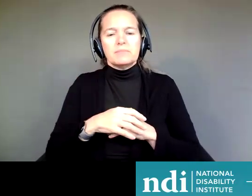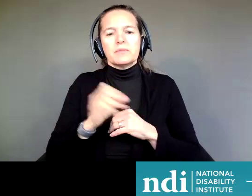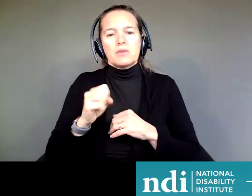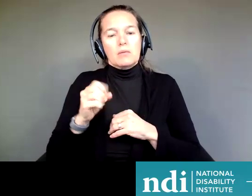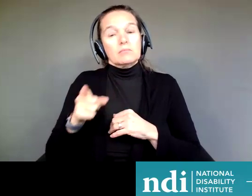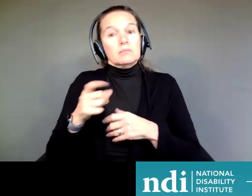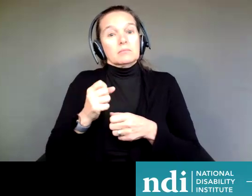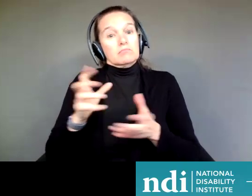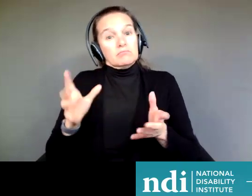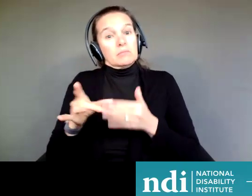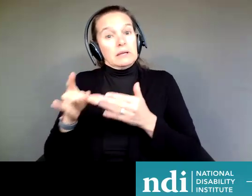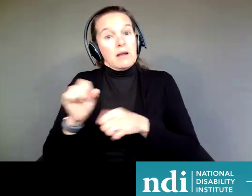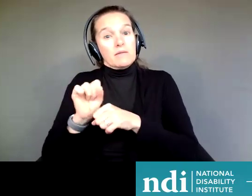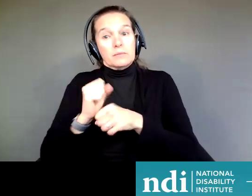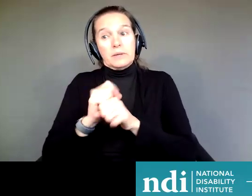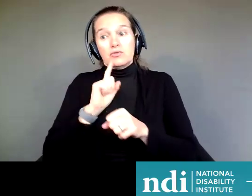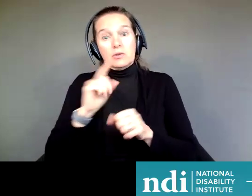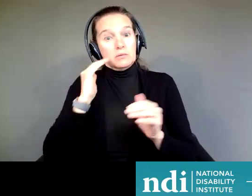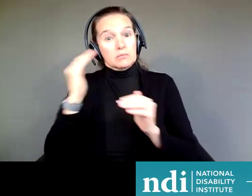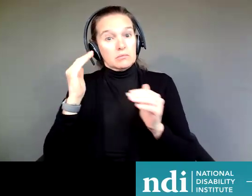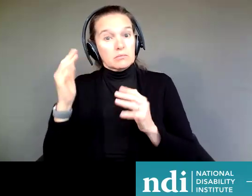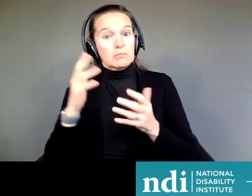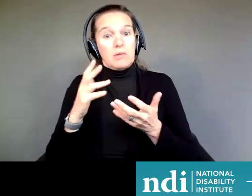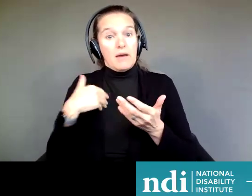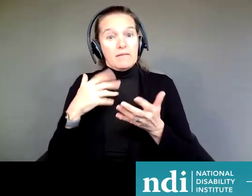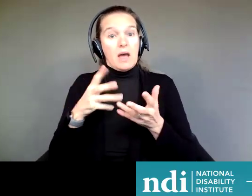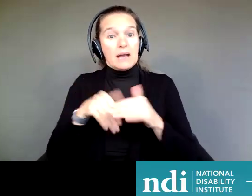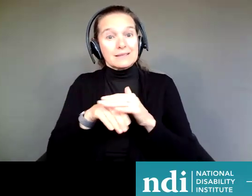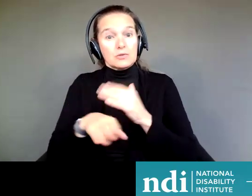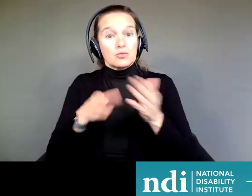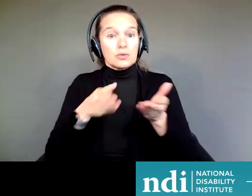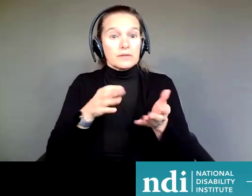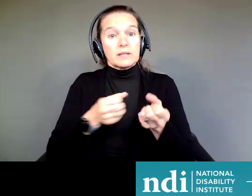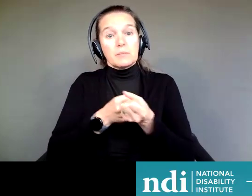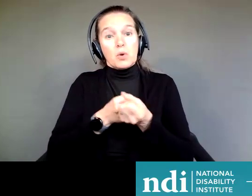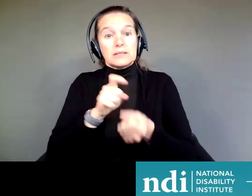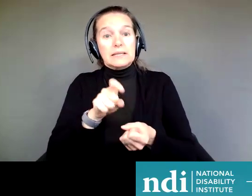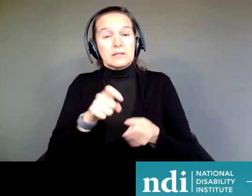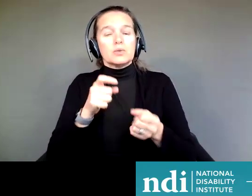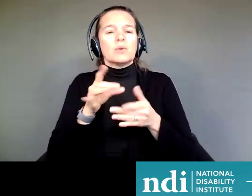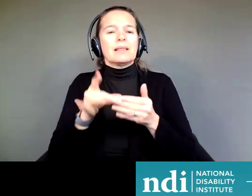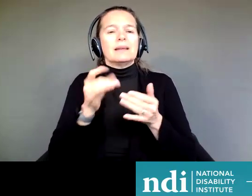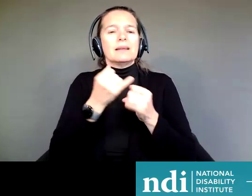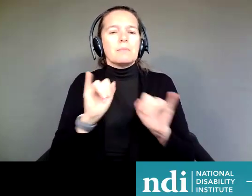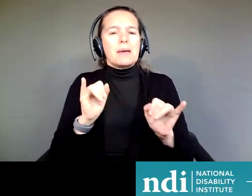with disabilities have access to the services and supports they need to lead independent and inclusive lives.